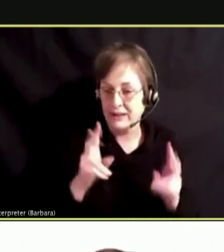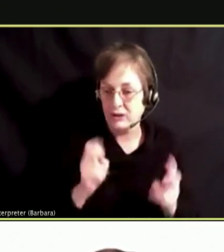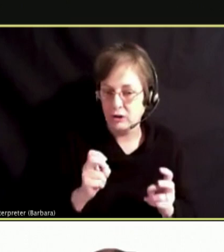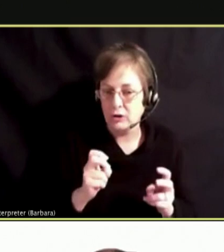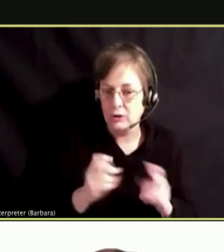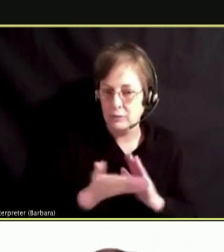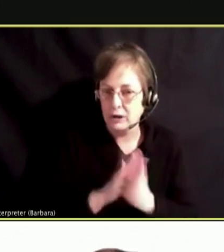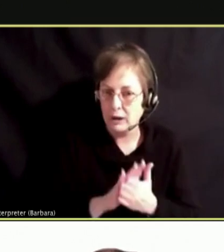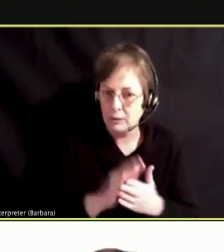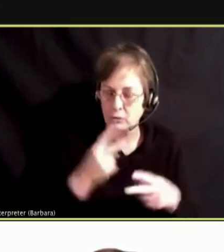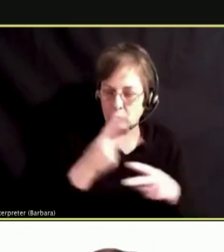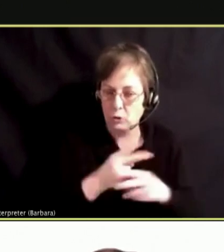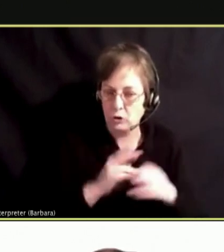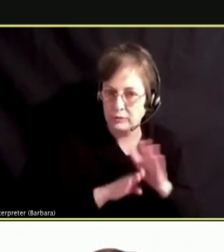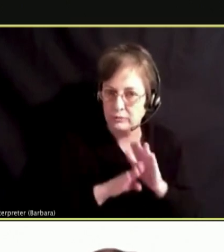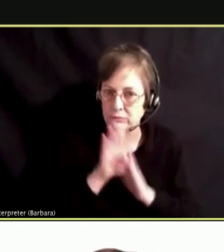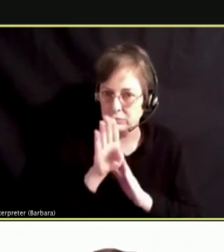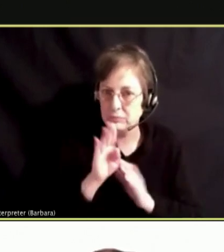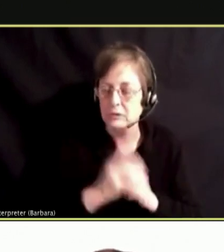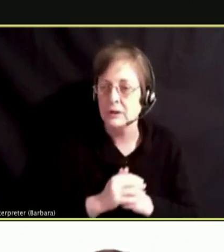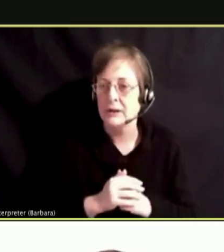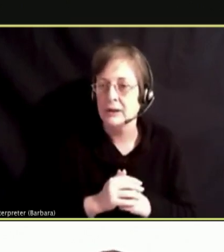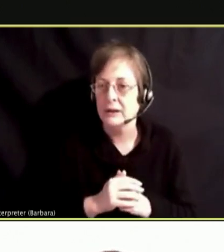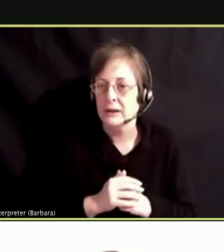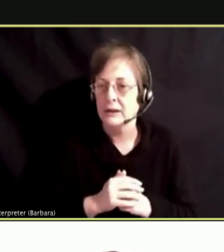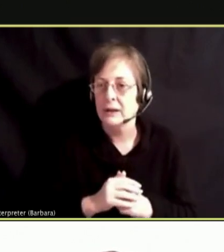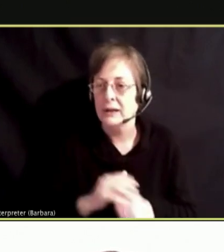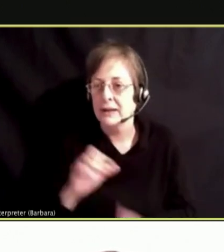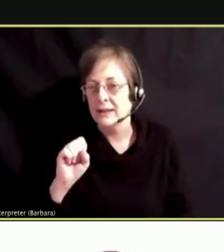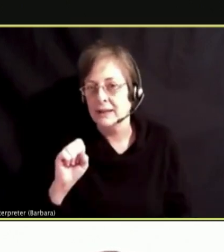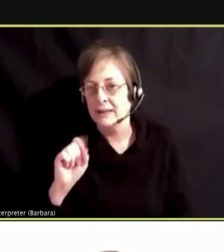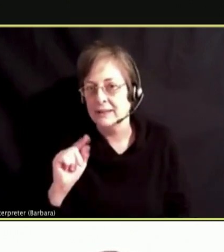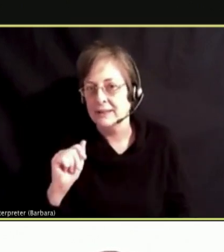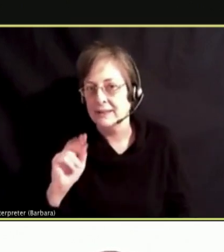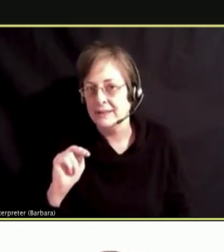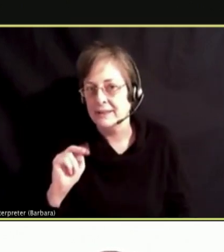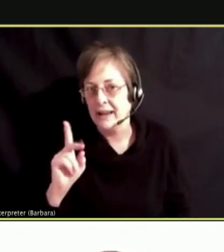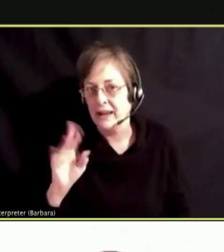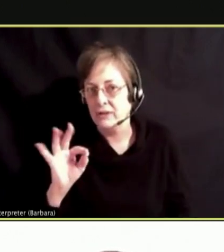THERE IS A STUDY OUT OF TAMPA THAT CAME OUT SHOWING THE CORRELATION WITH WHAT WE ARE IN